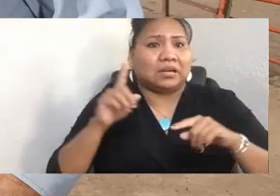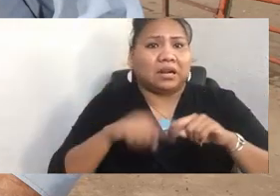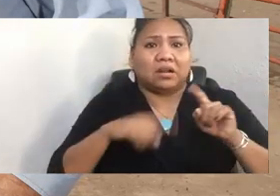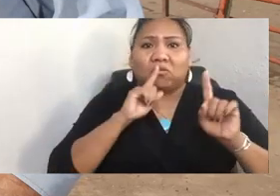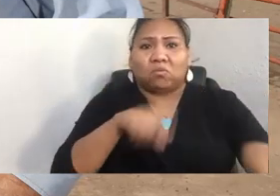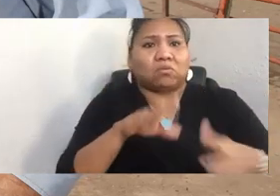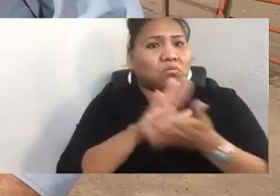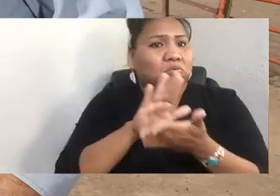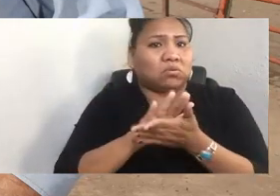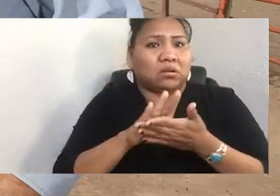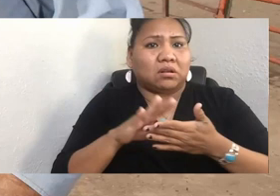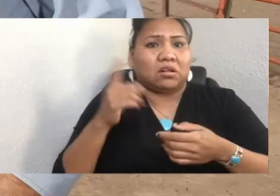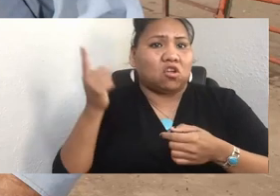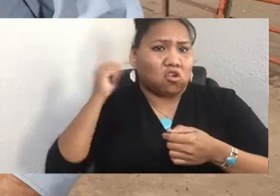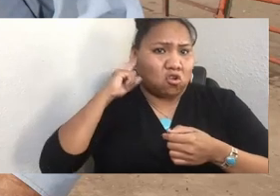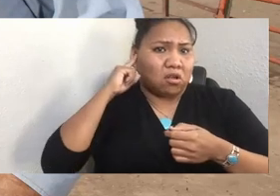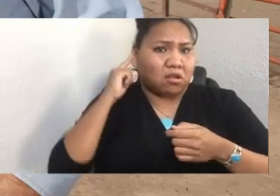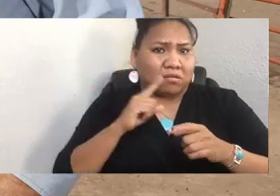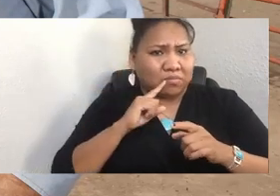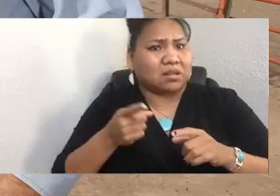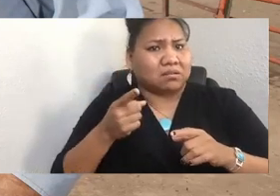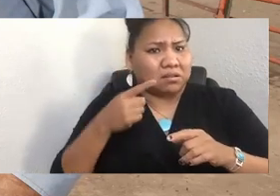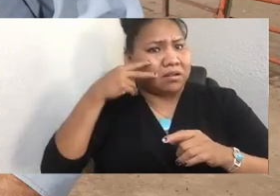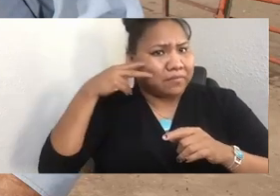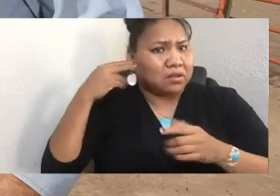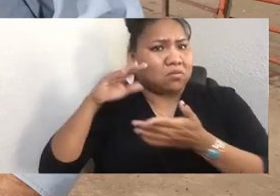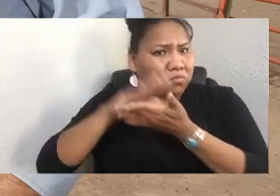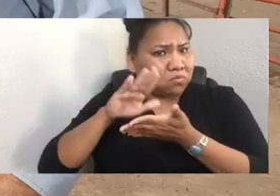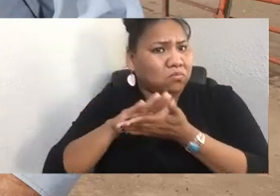And so he said to his parents, I want to go to college. And they said, no, you're going to take over the ranch.